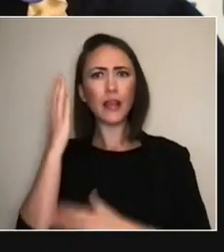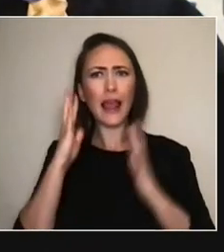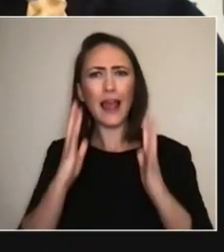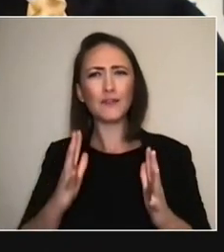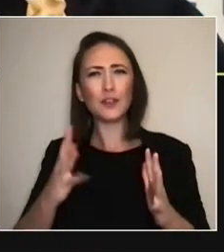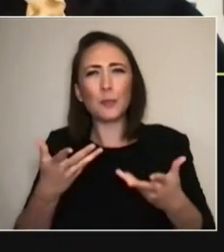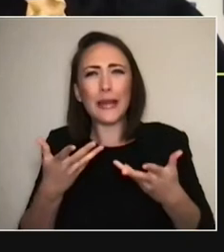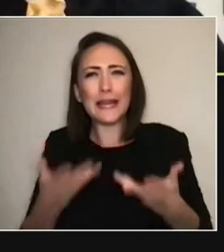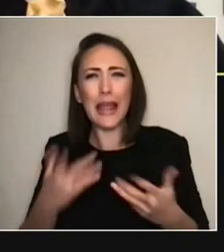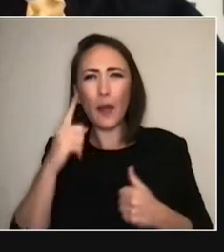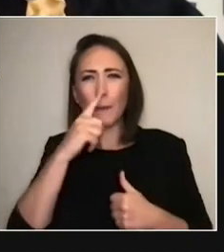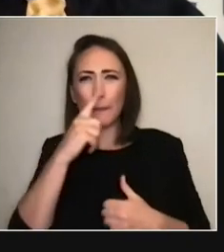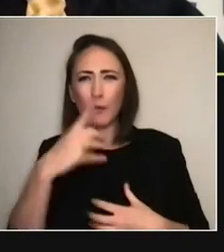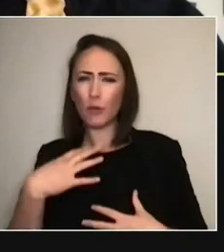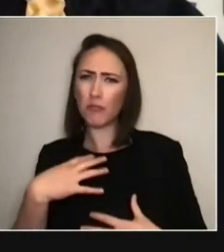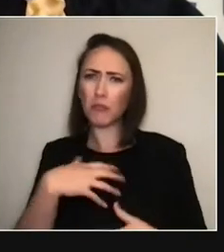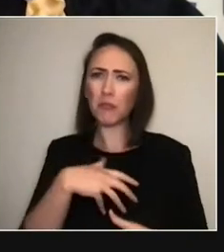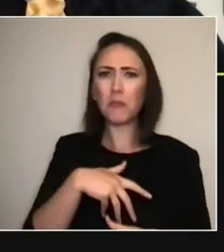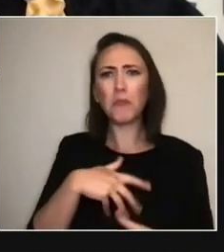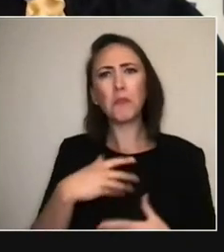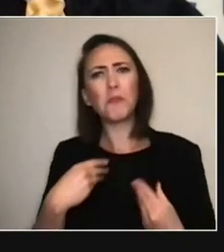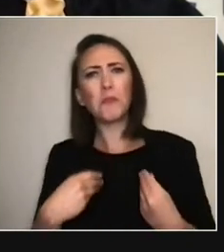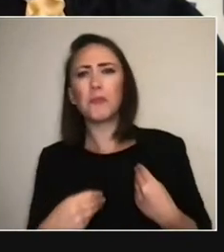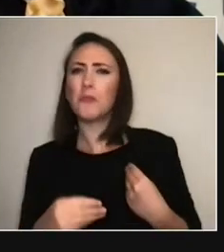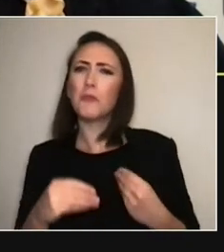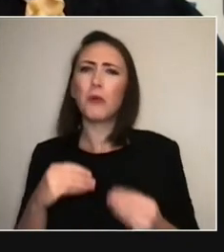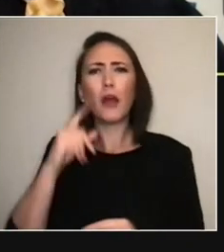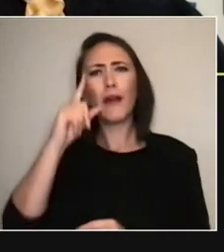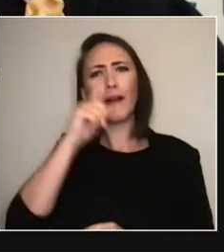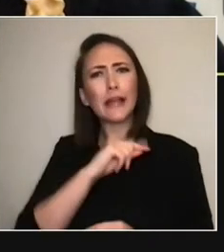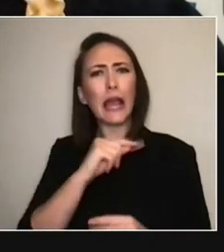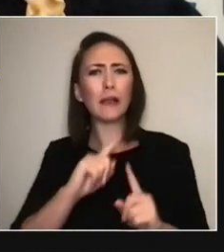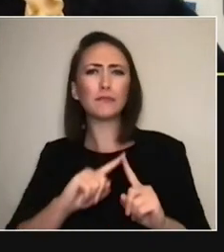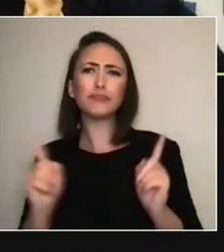Yeah, yeah, absolutely. And I think, just thinking about some of the projects